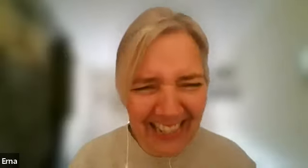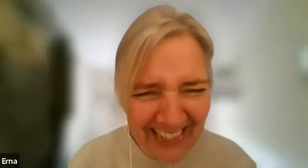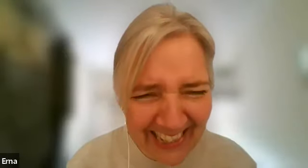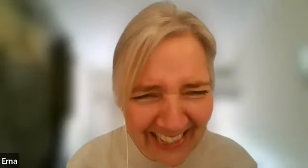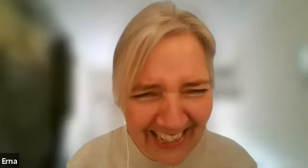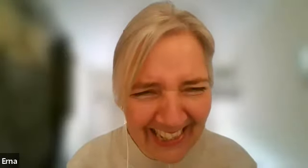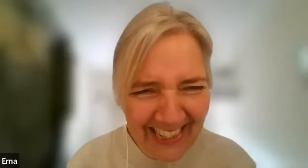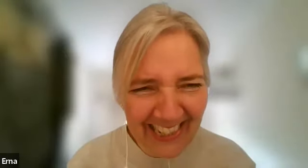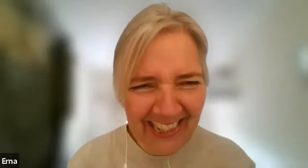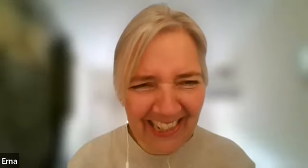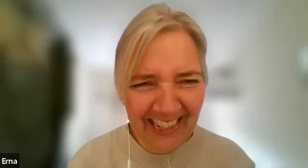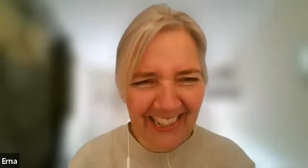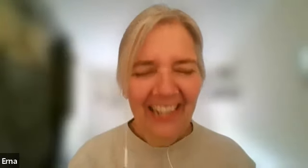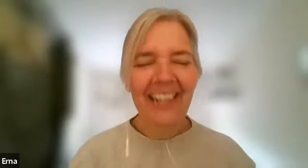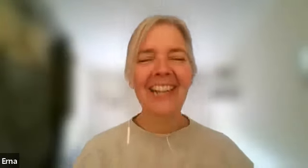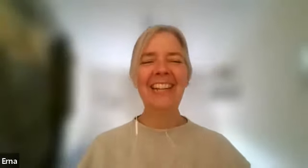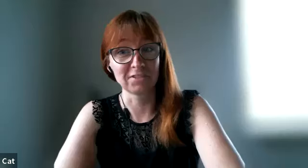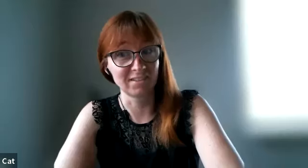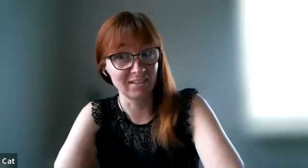oh but this wasn't there this wasn't it